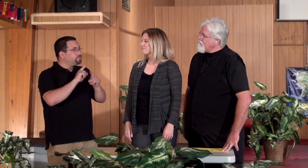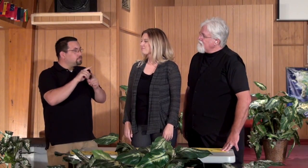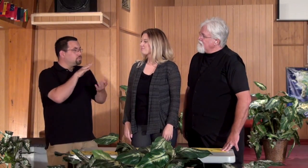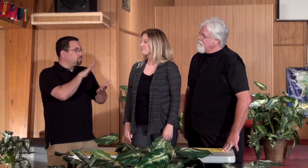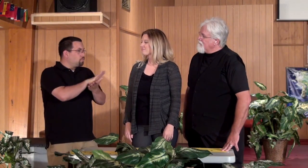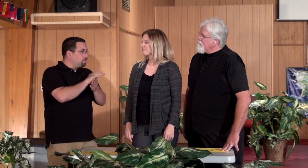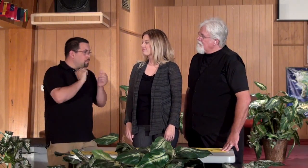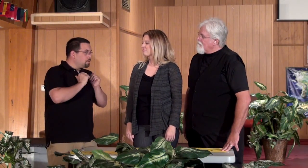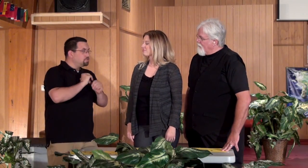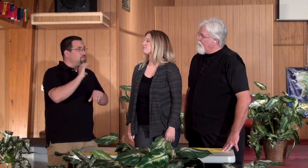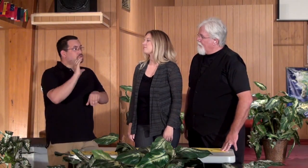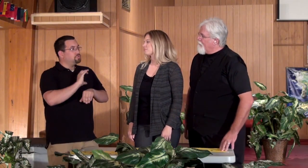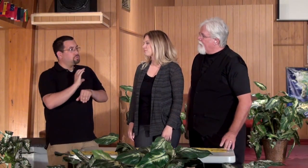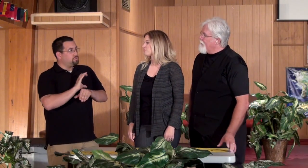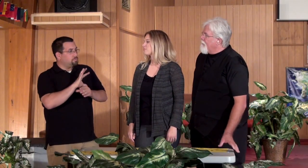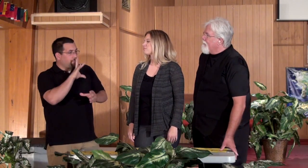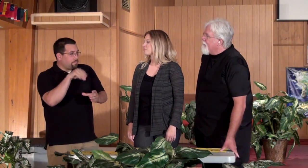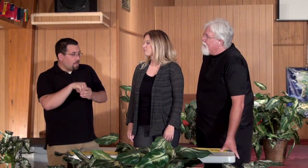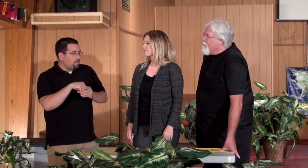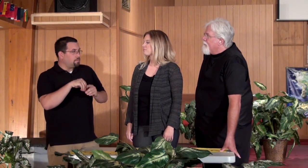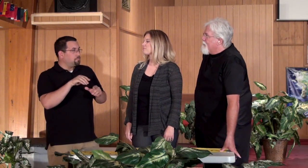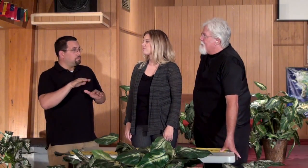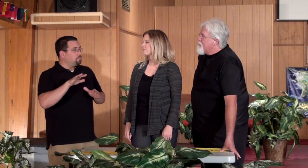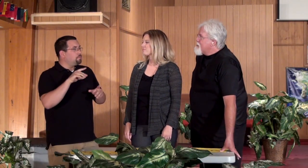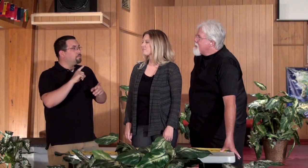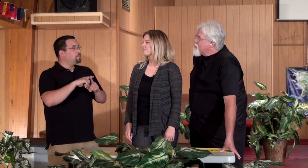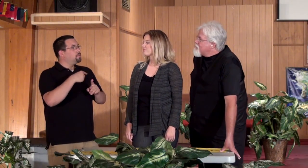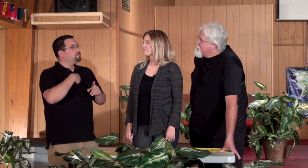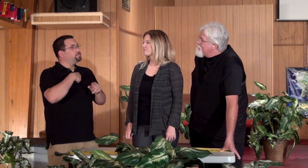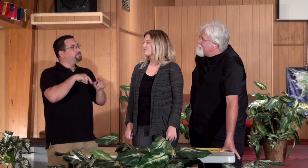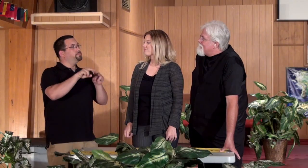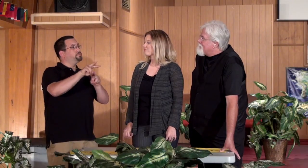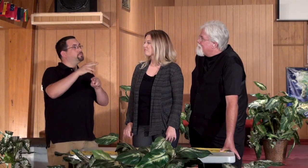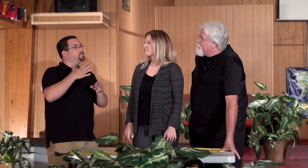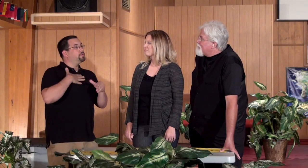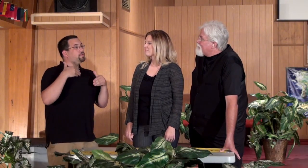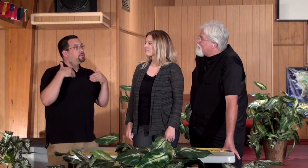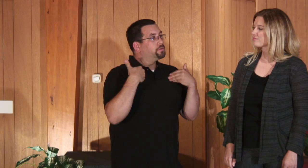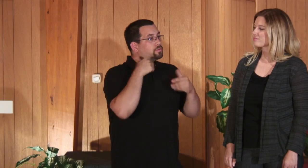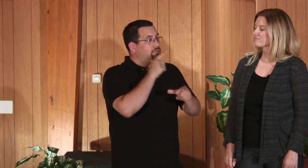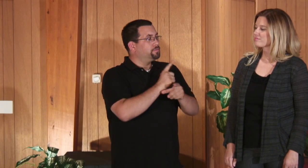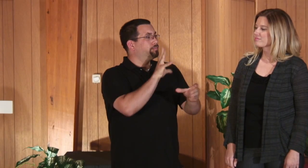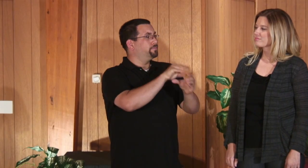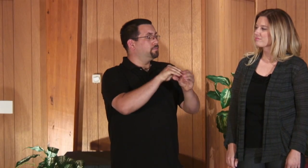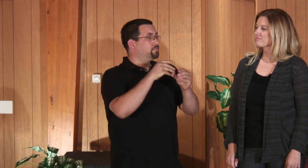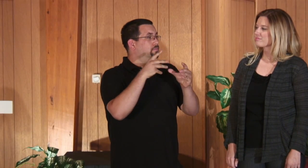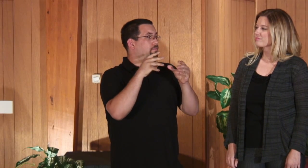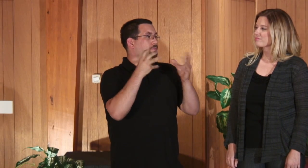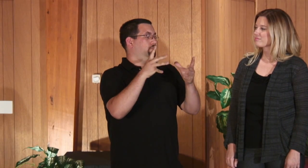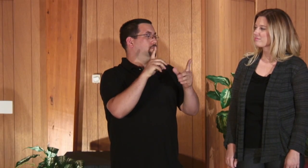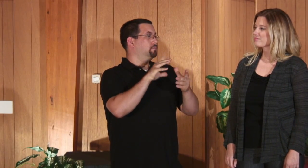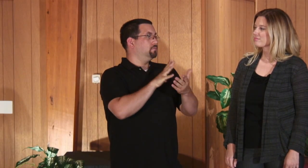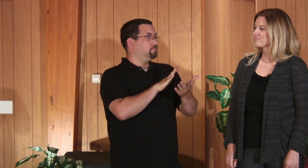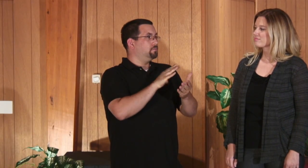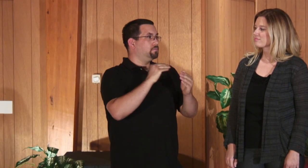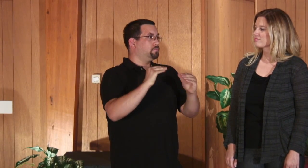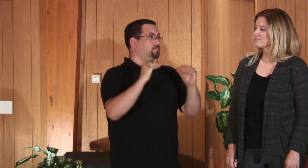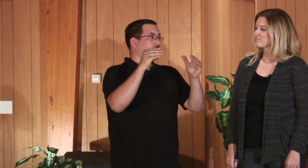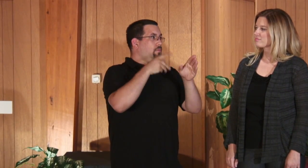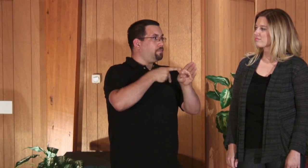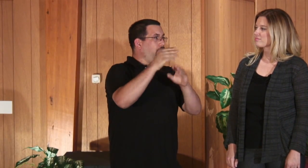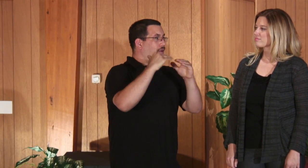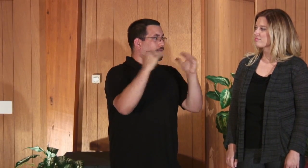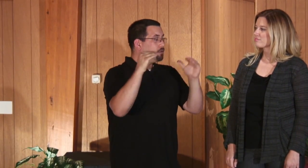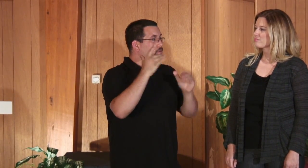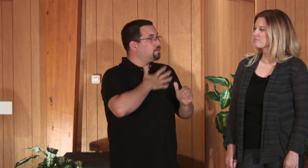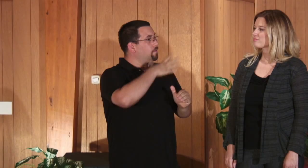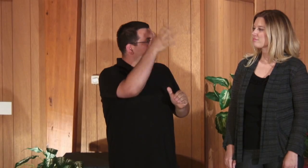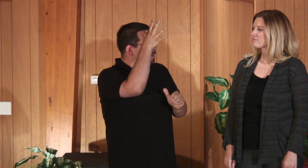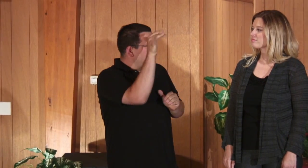in that sense. My experience related to school and for church activities and such, but my